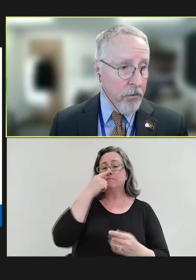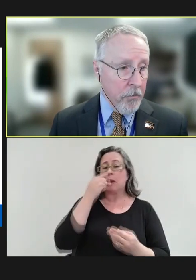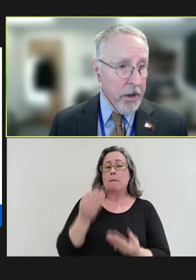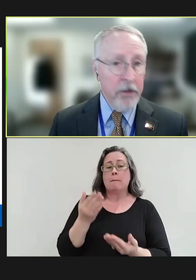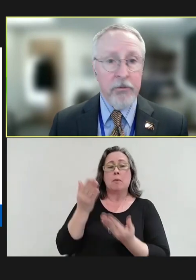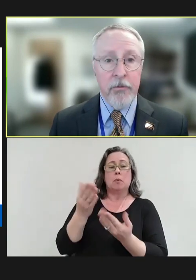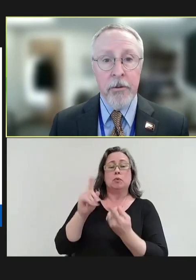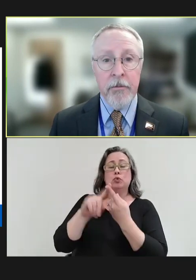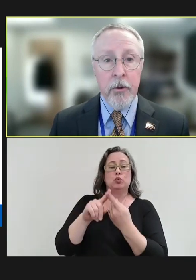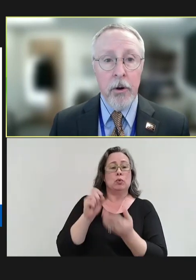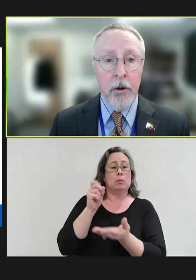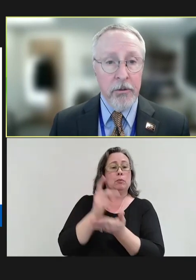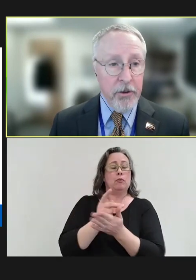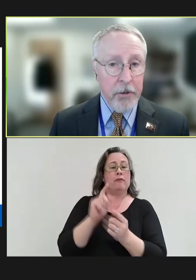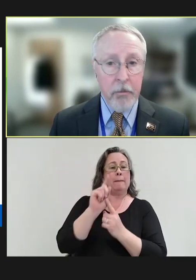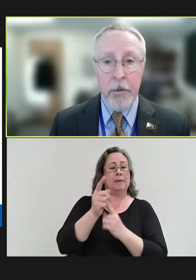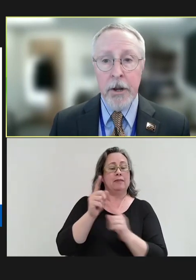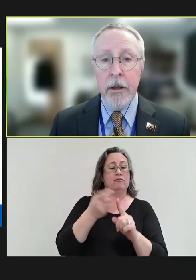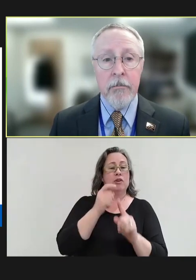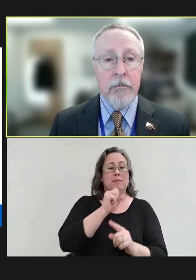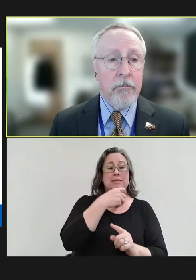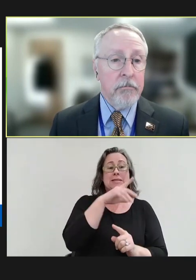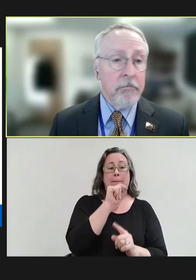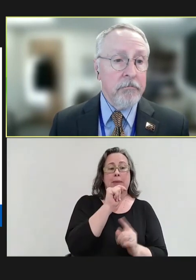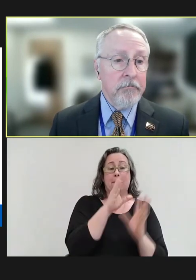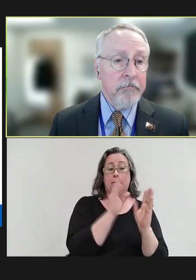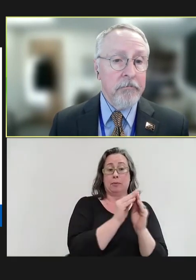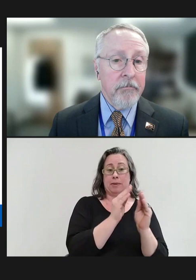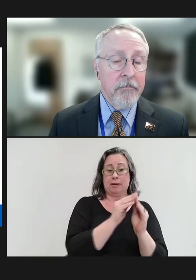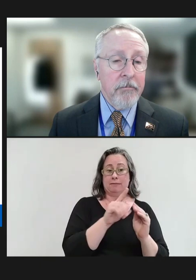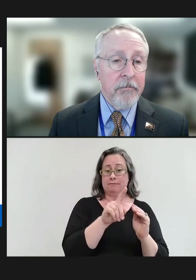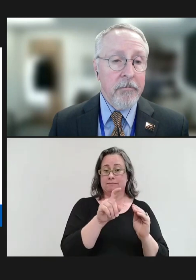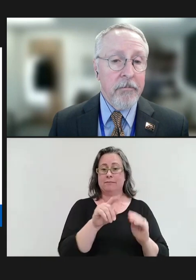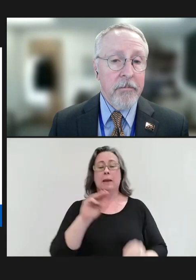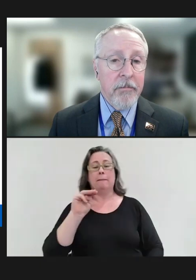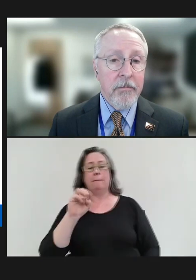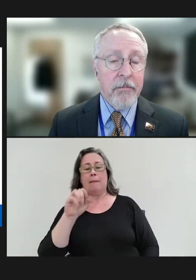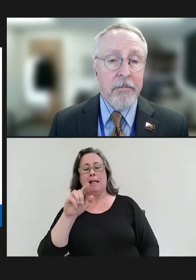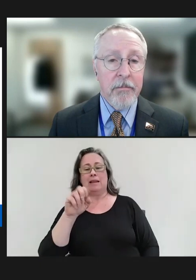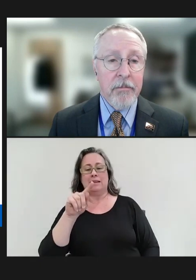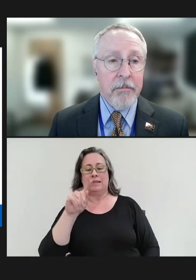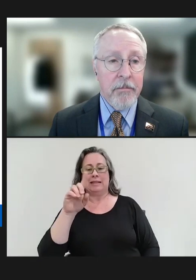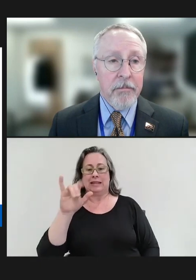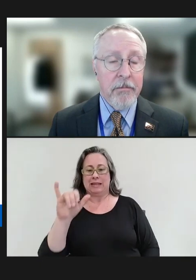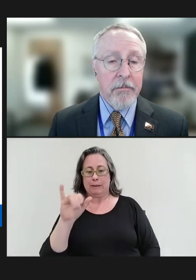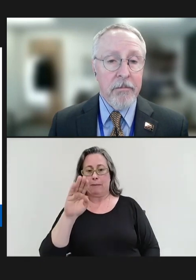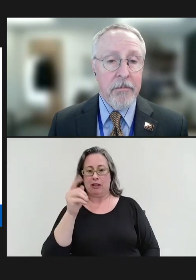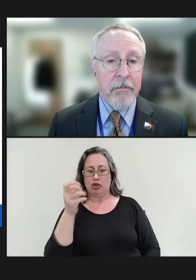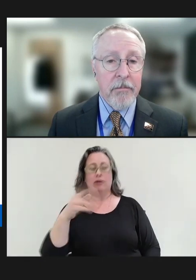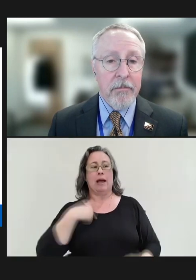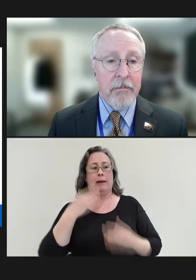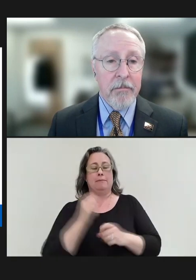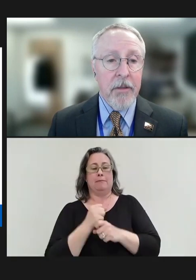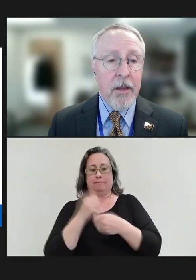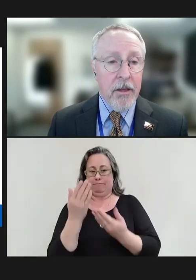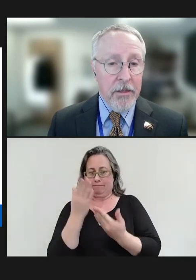our minutes from the February -- or the September meeting? Melody Butler: This is Melody Butler, and I make a motion to approve the meeting minutes.